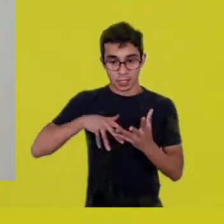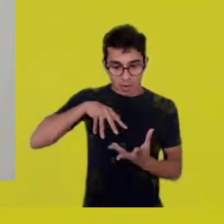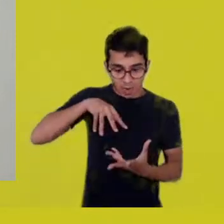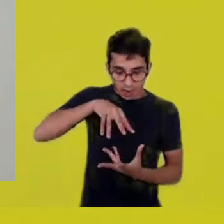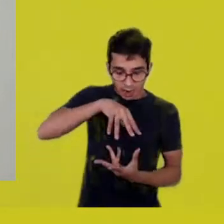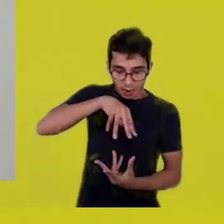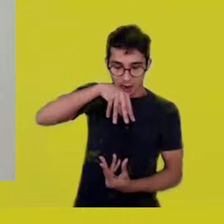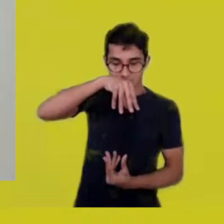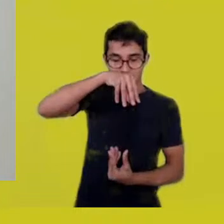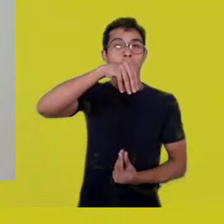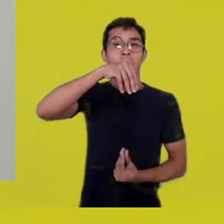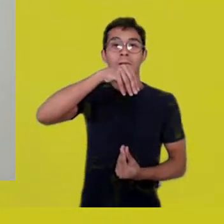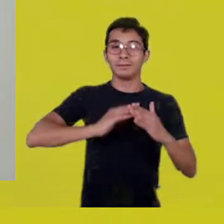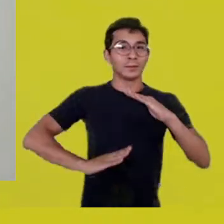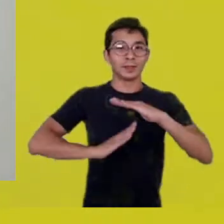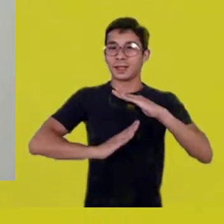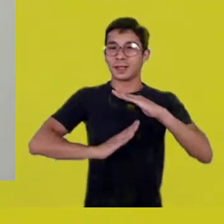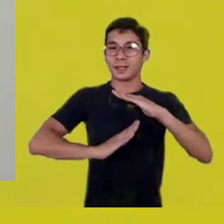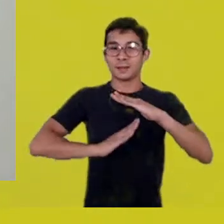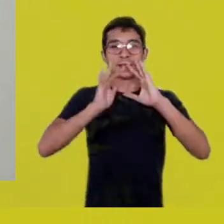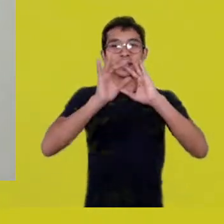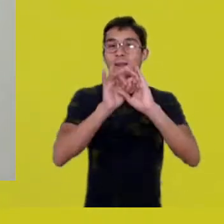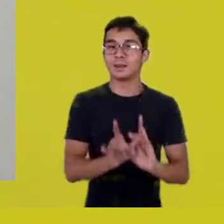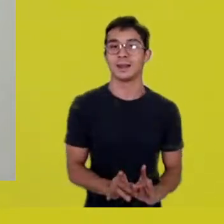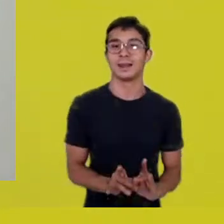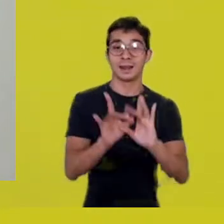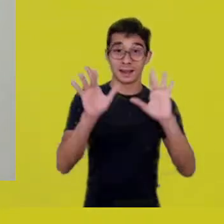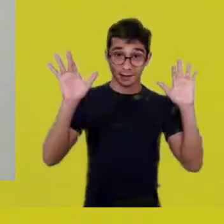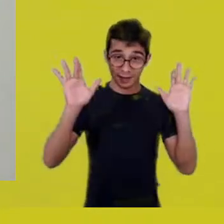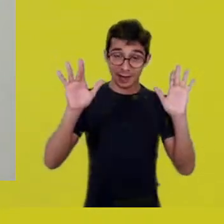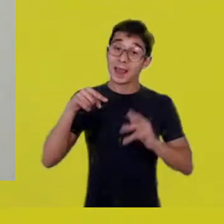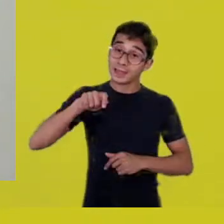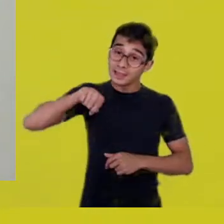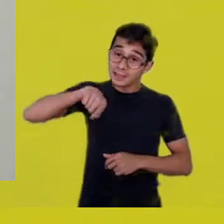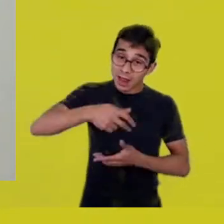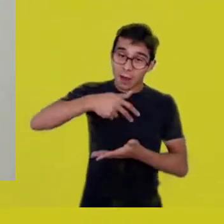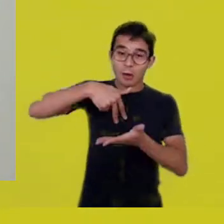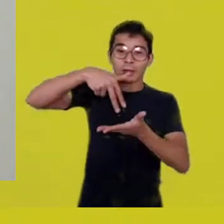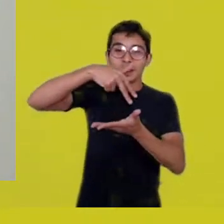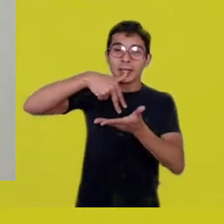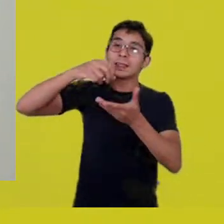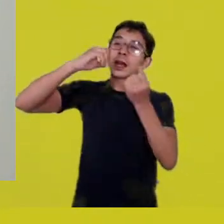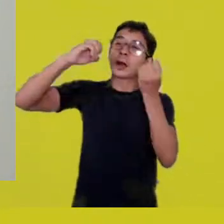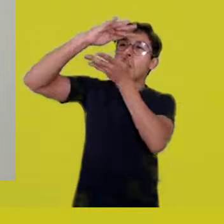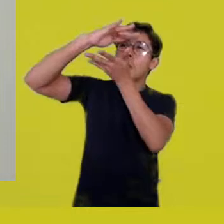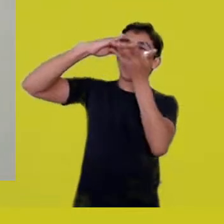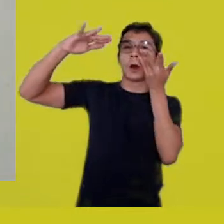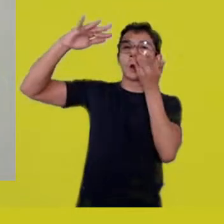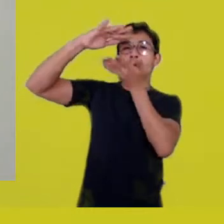It’s when we’re able to form a circle in a yard.